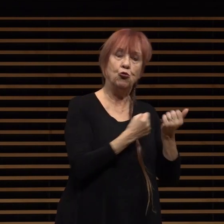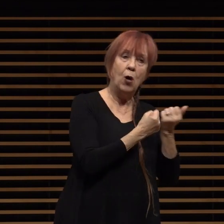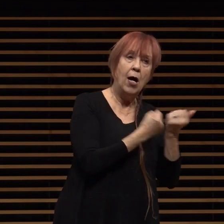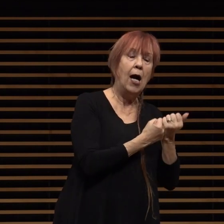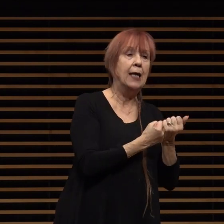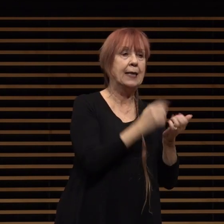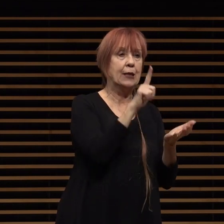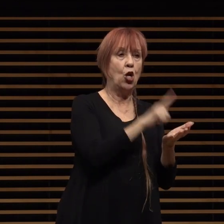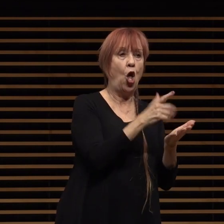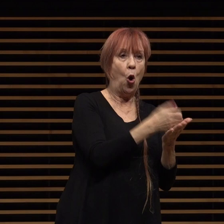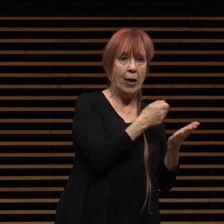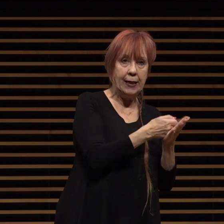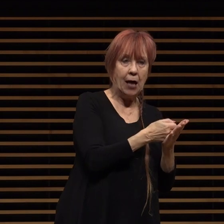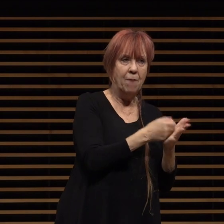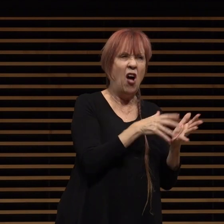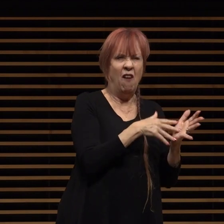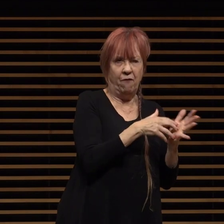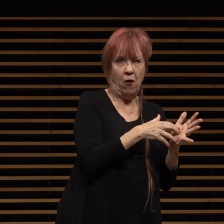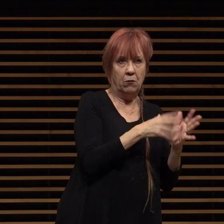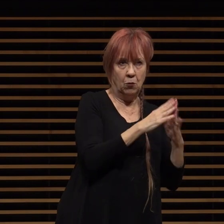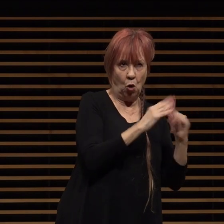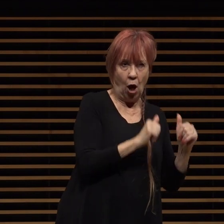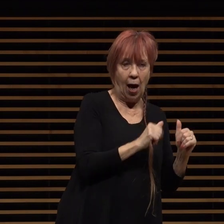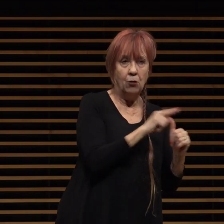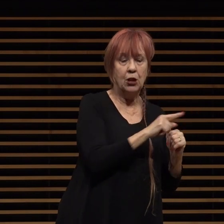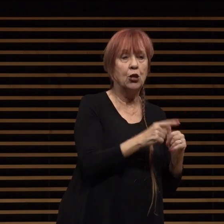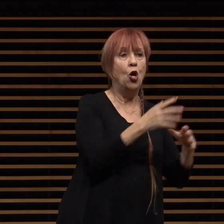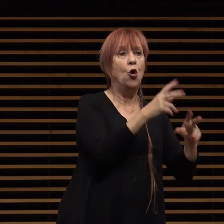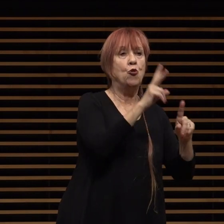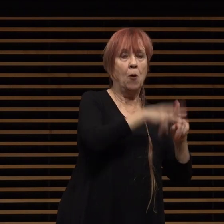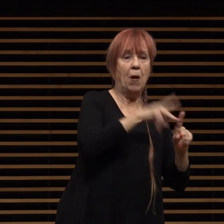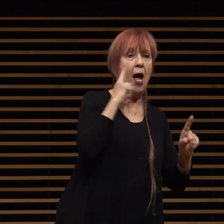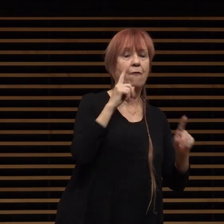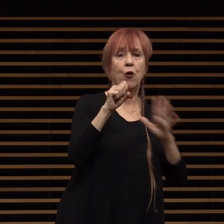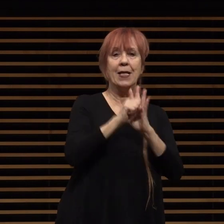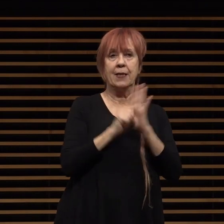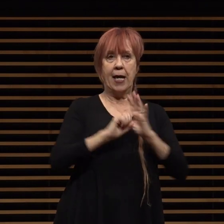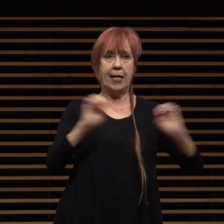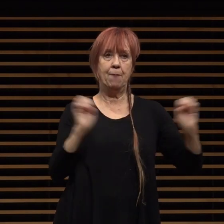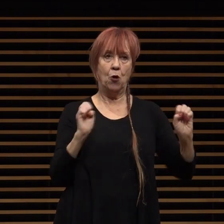households to apply for the state